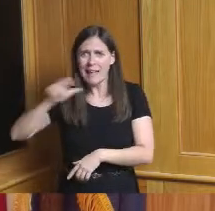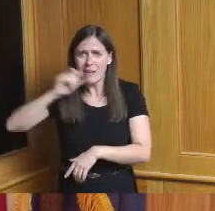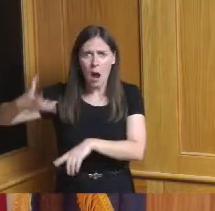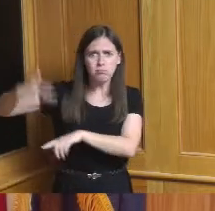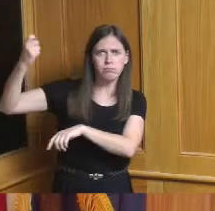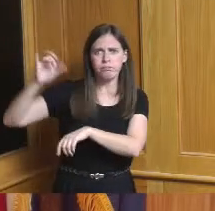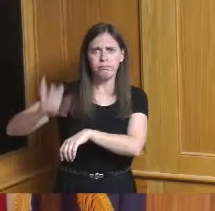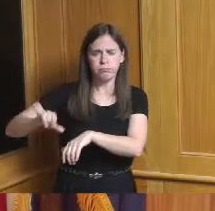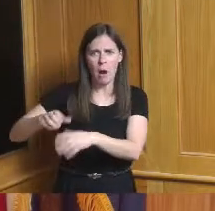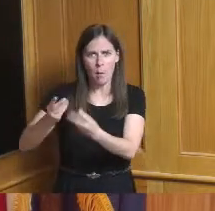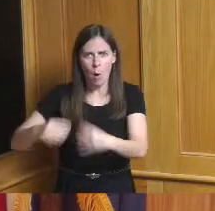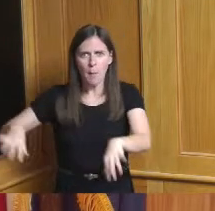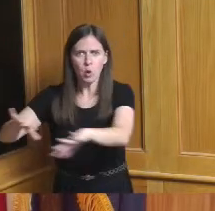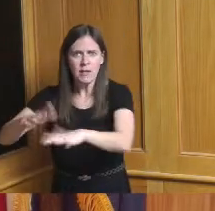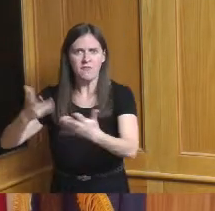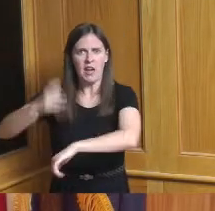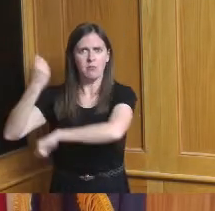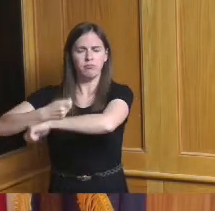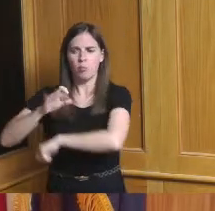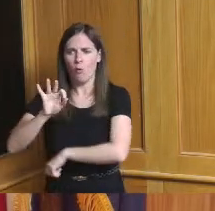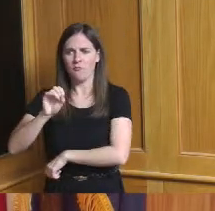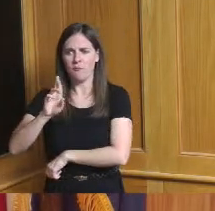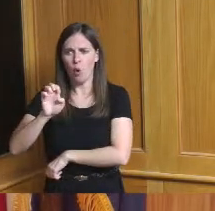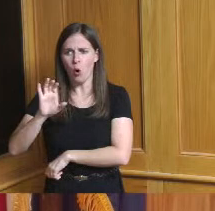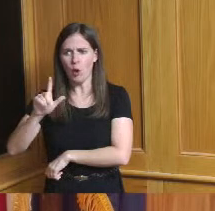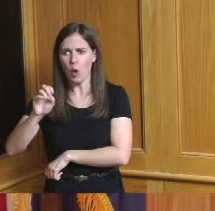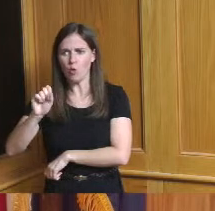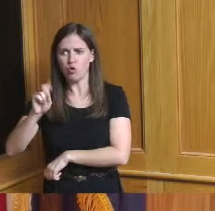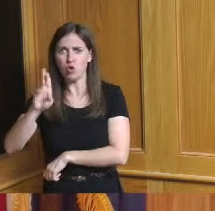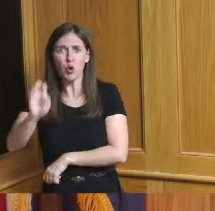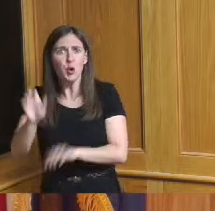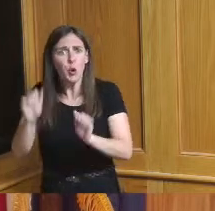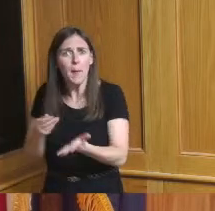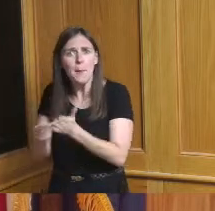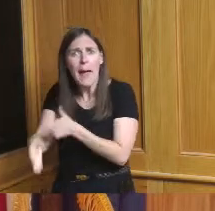into foreclosure and you could get it for fifty thousand or a hundred thousand why would you give